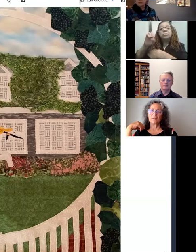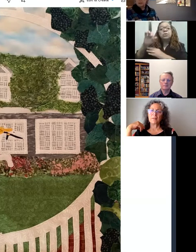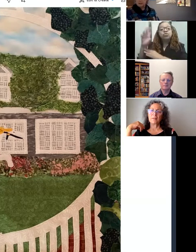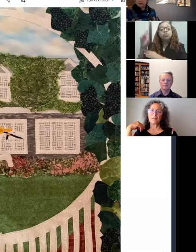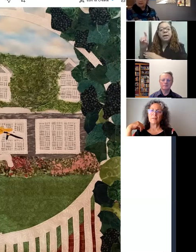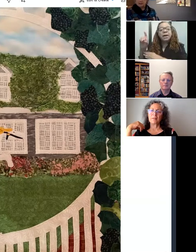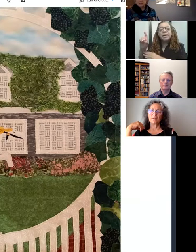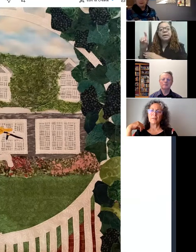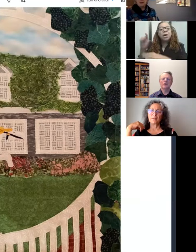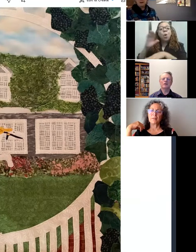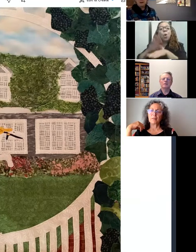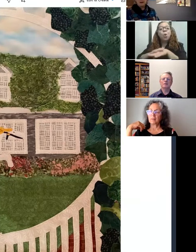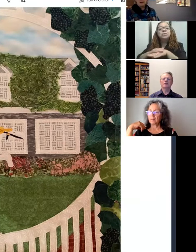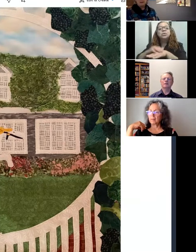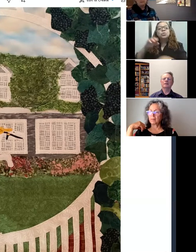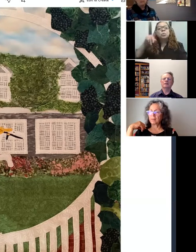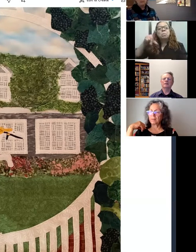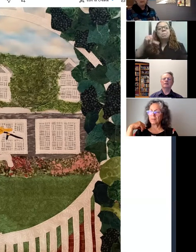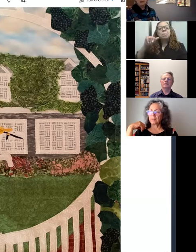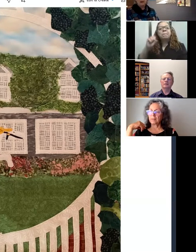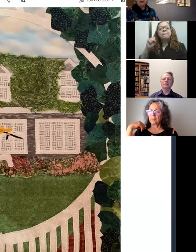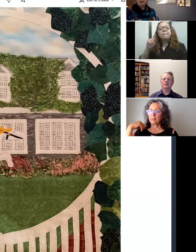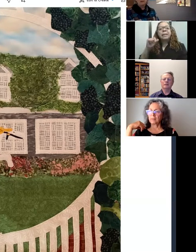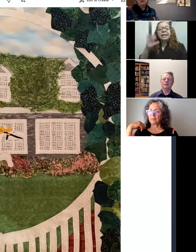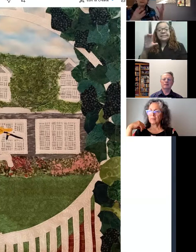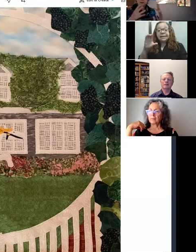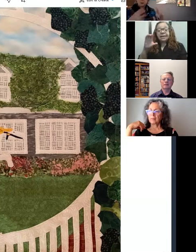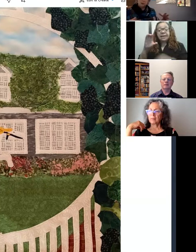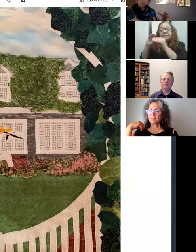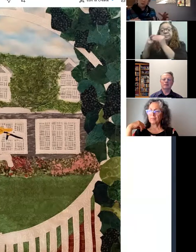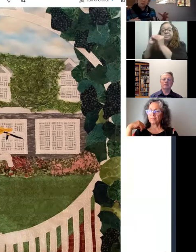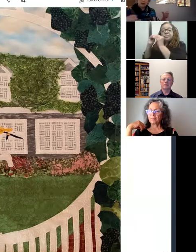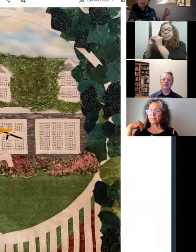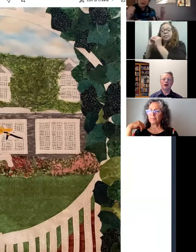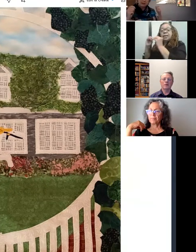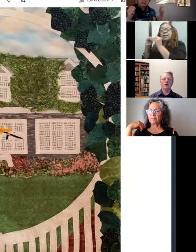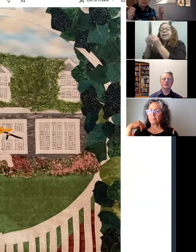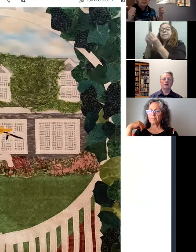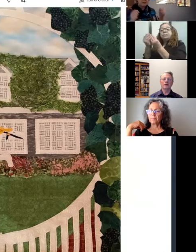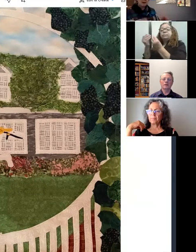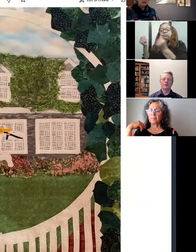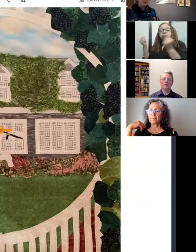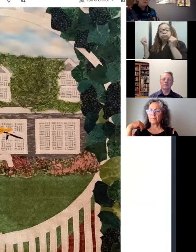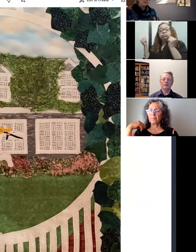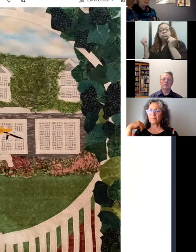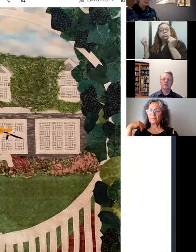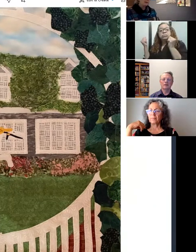plastic, um, and then the plastic washes away. And I don't have an example